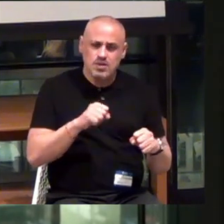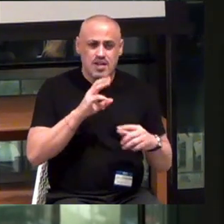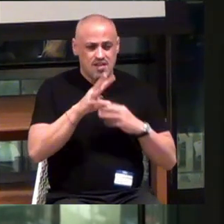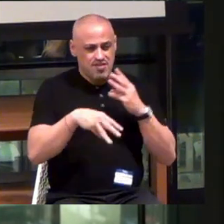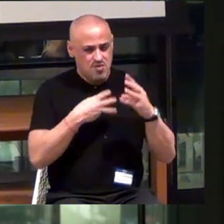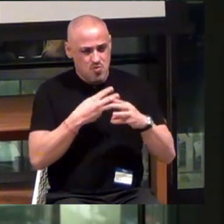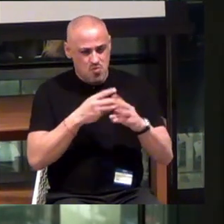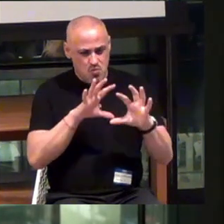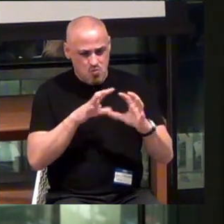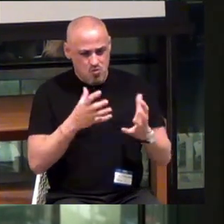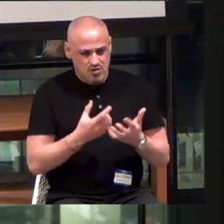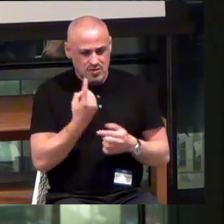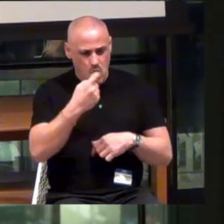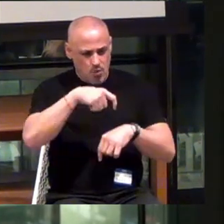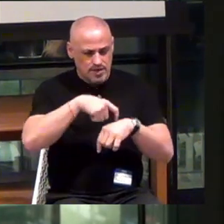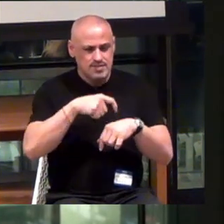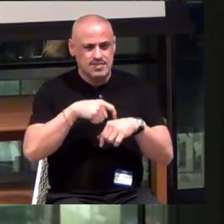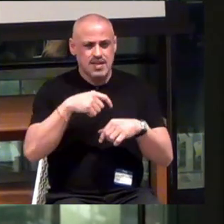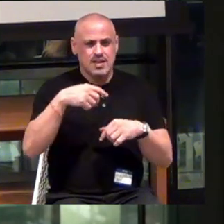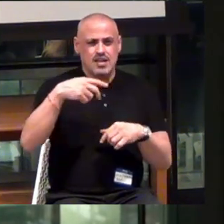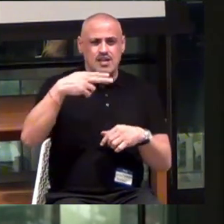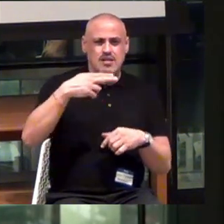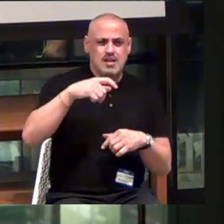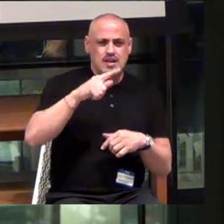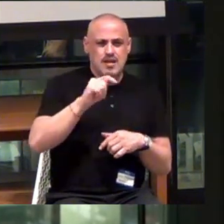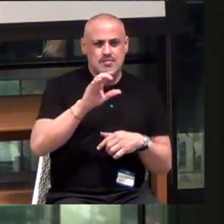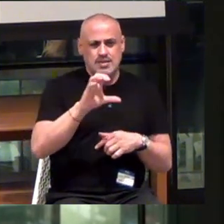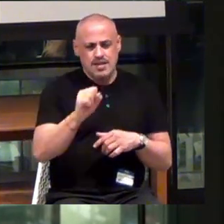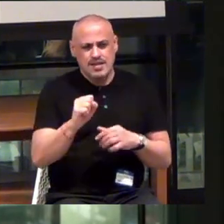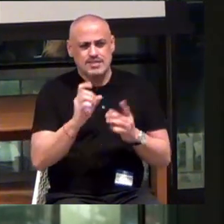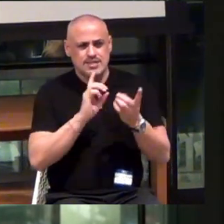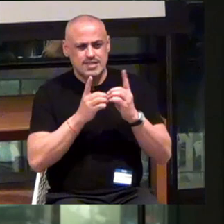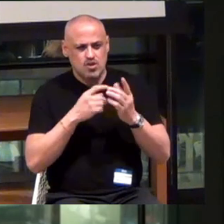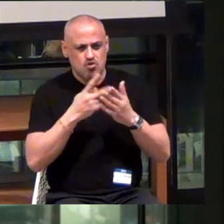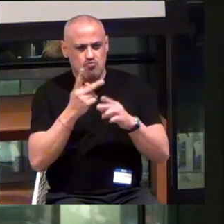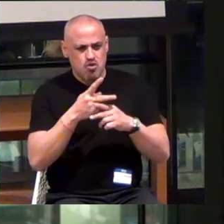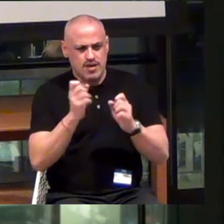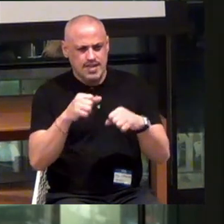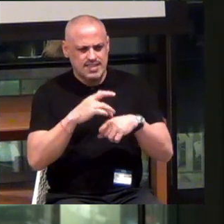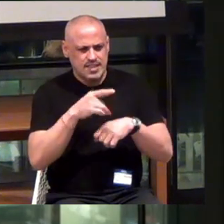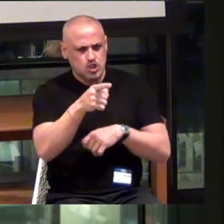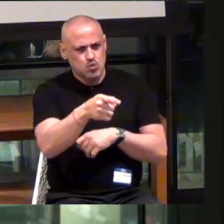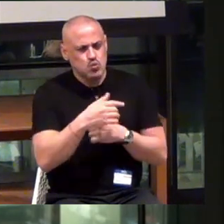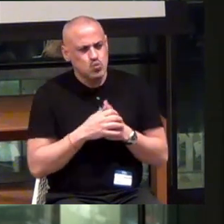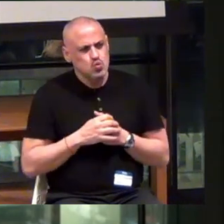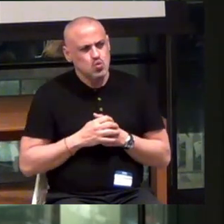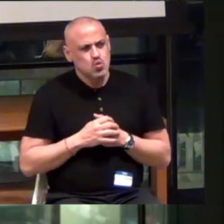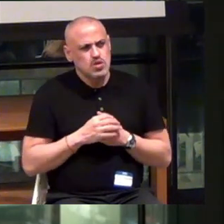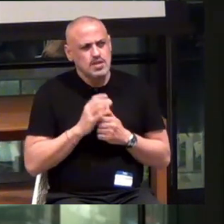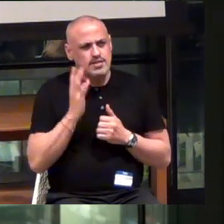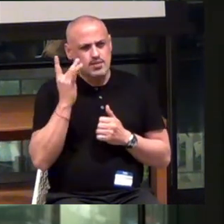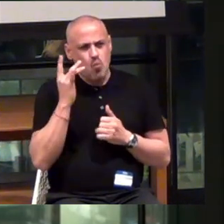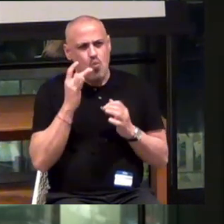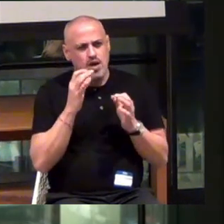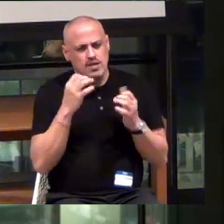This is the only time... Haptics are the only way a digital product can touch you. And that's why it's so tightly controlled.